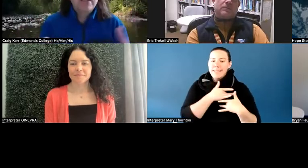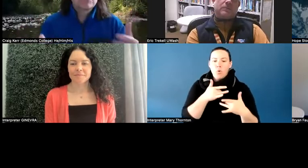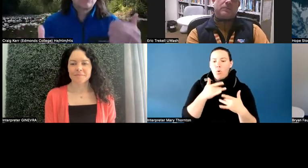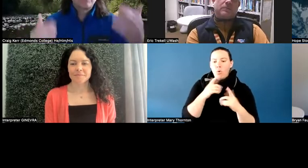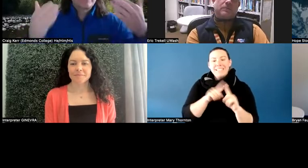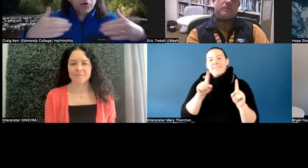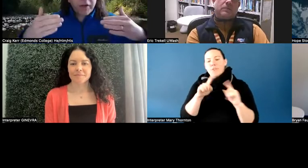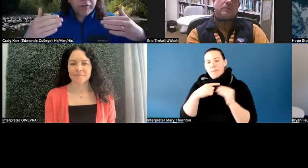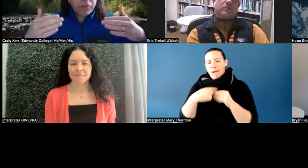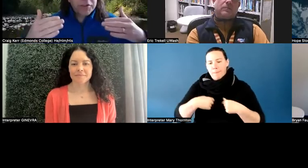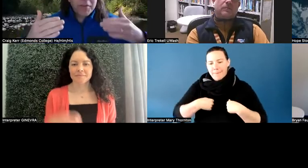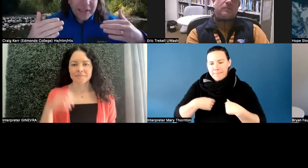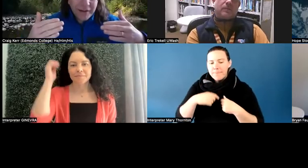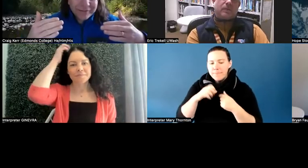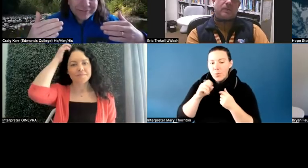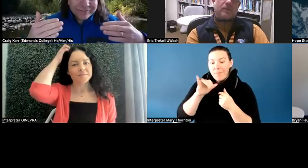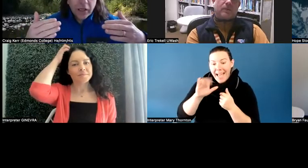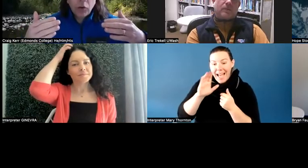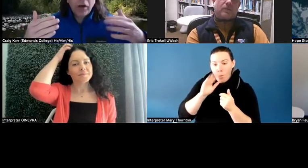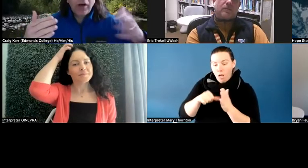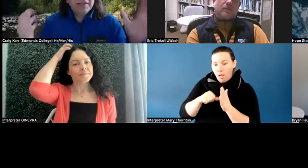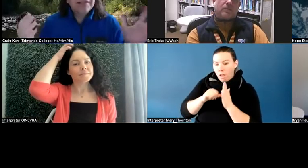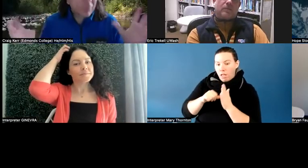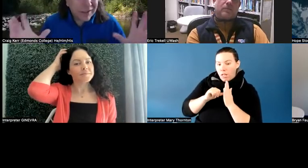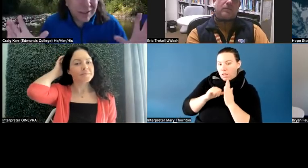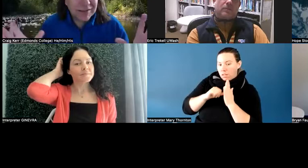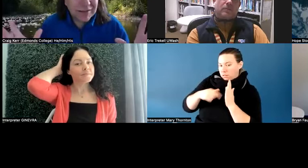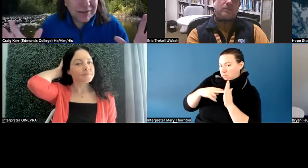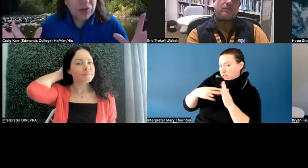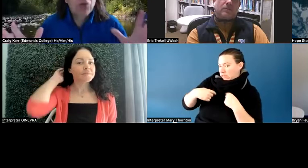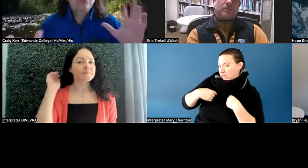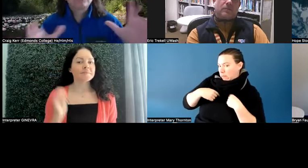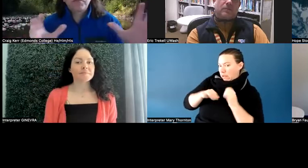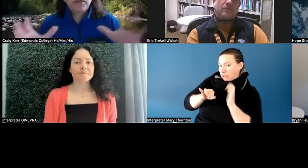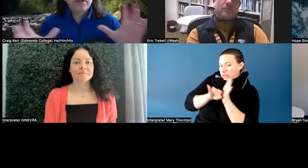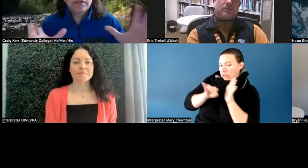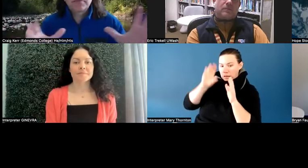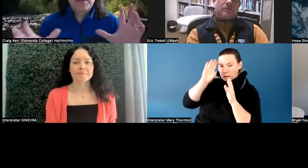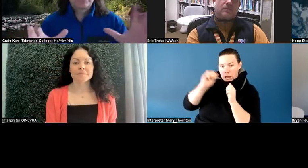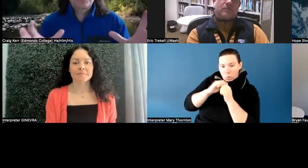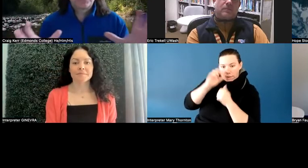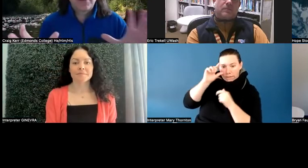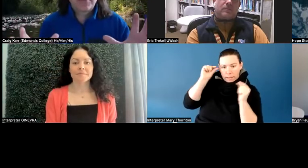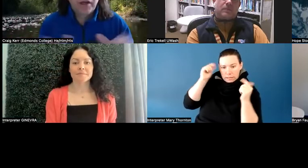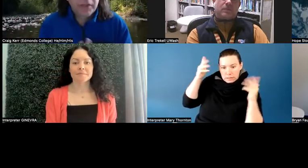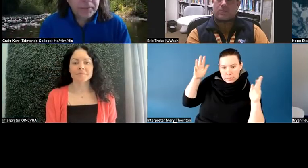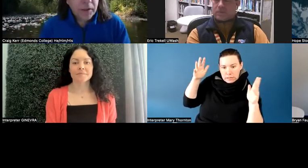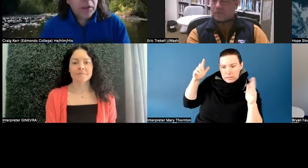and so that's going to reinforce to me, well, I'm this guy with the glasses. So there's something that's maybe a little bit off about me.